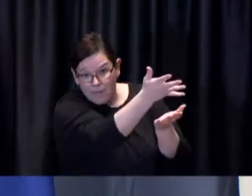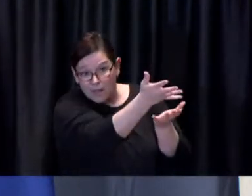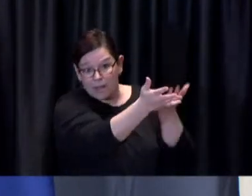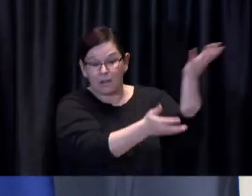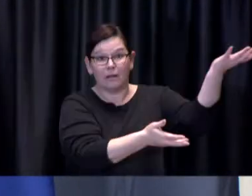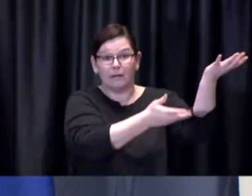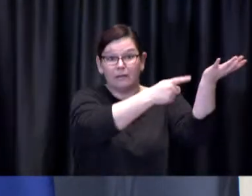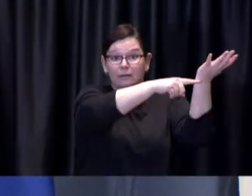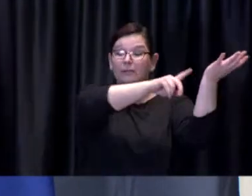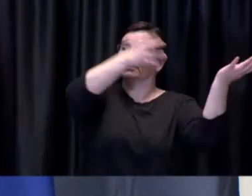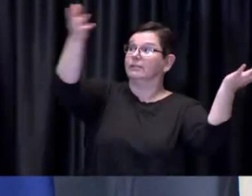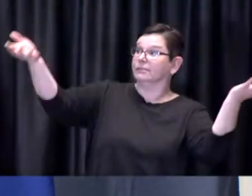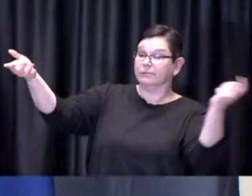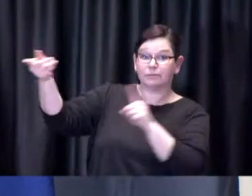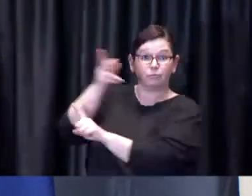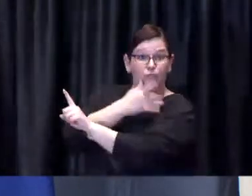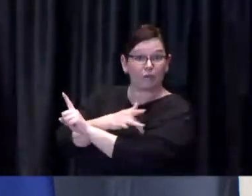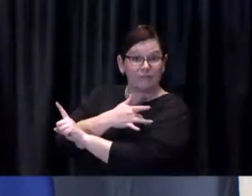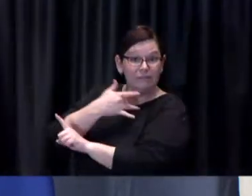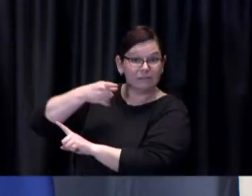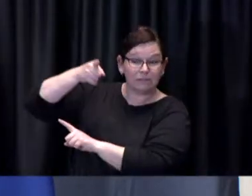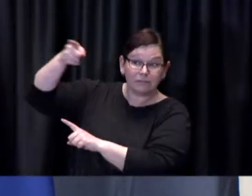it to municipalities in the case of Ontario.